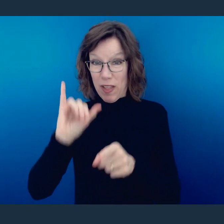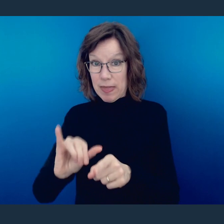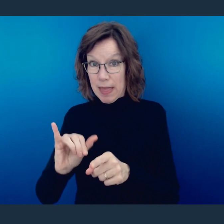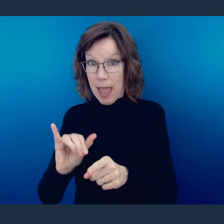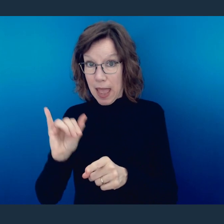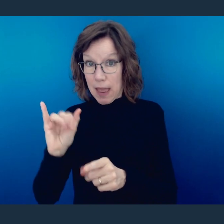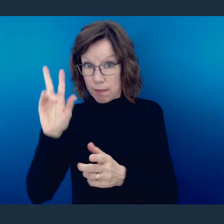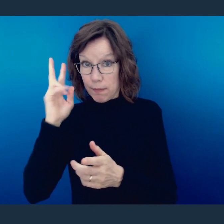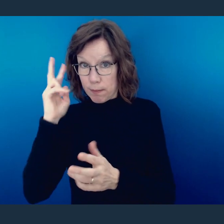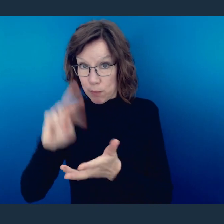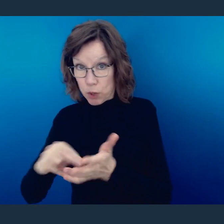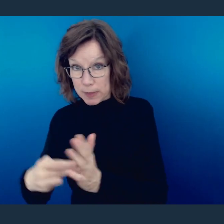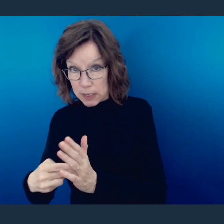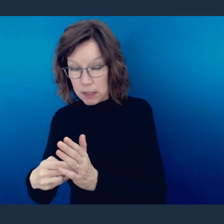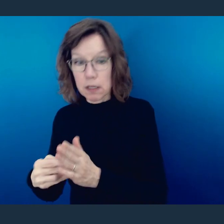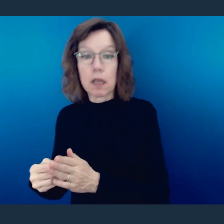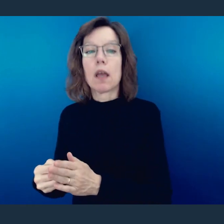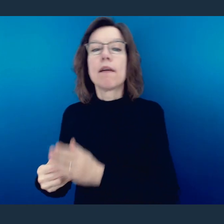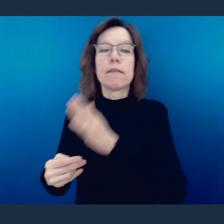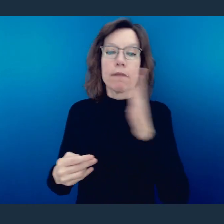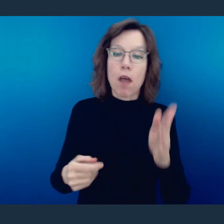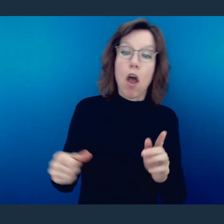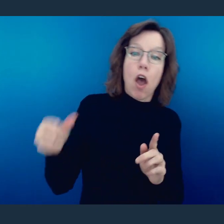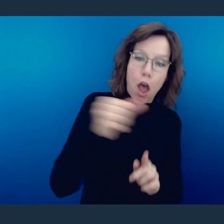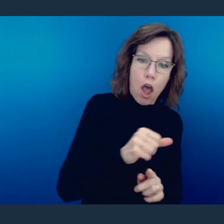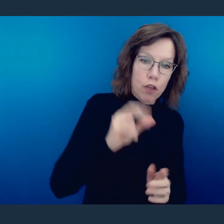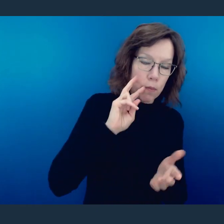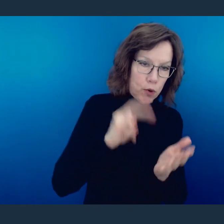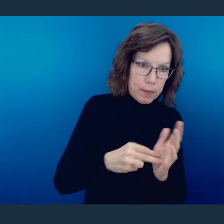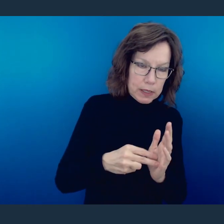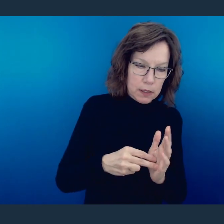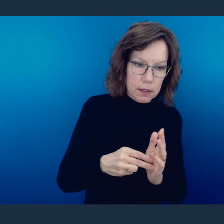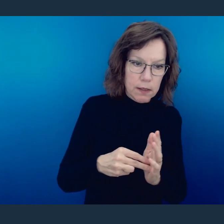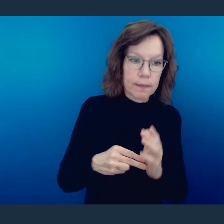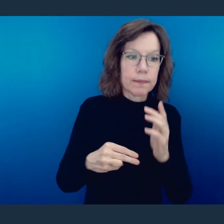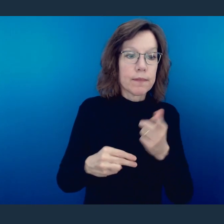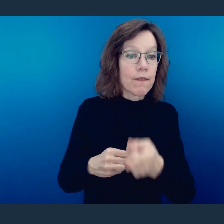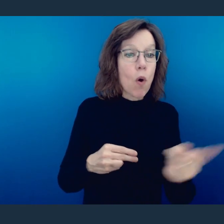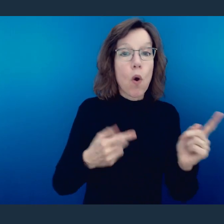so in addition to that purpose, there was this purpose. And this purpose is that "in